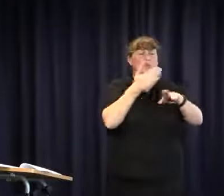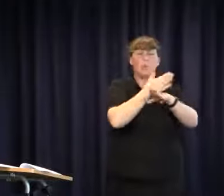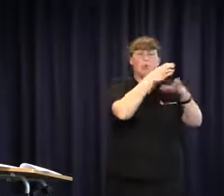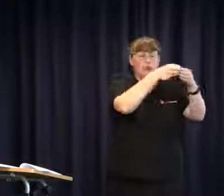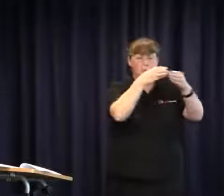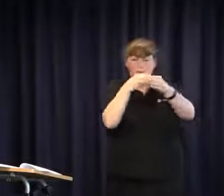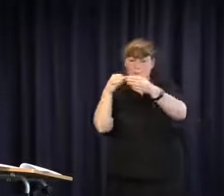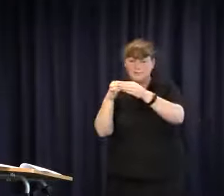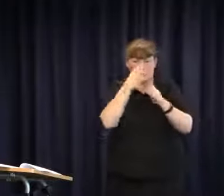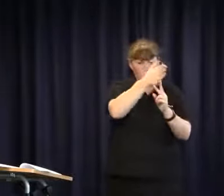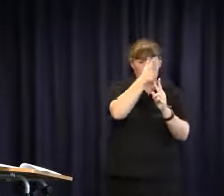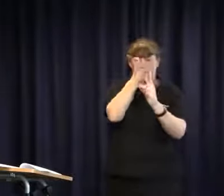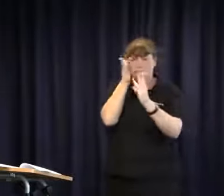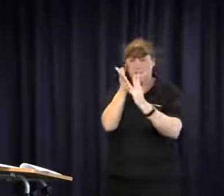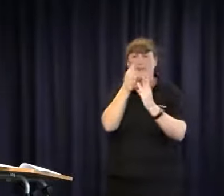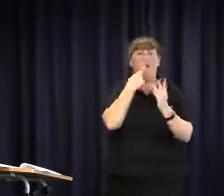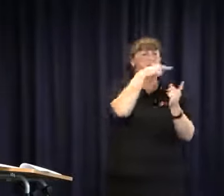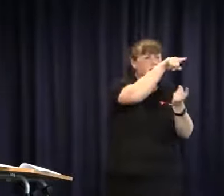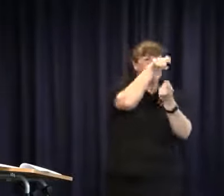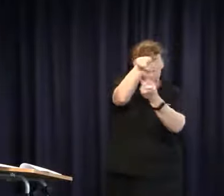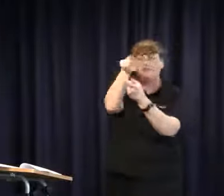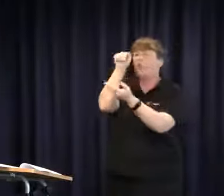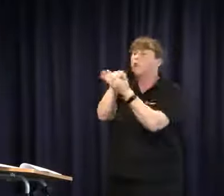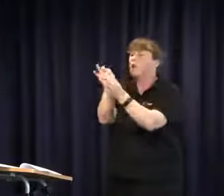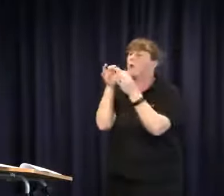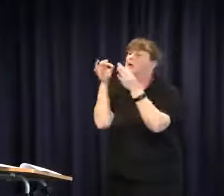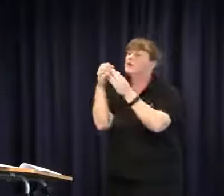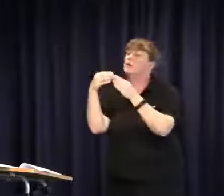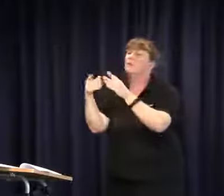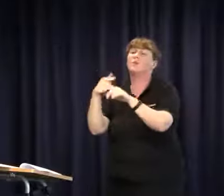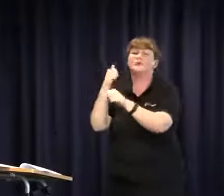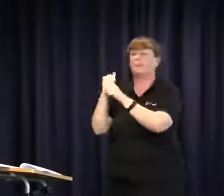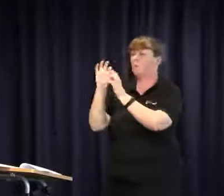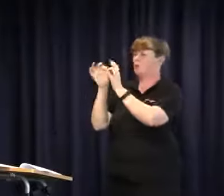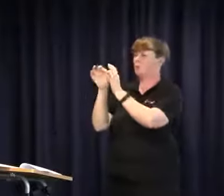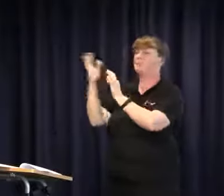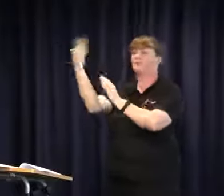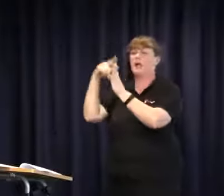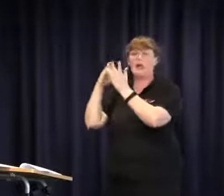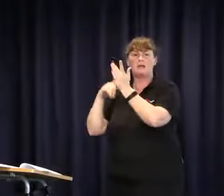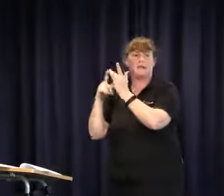established, first of all establishing various working groups,' and then look at the appropriation